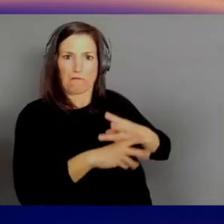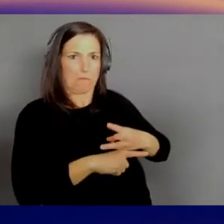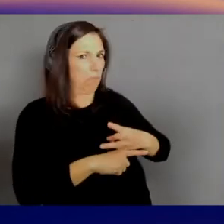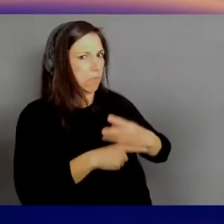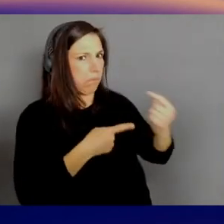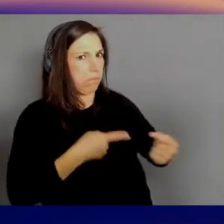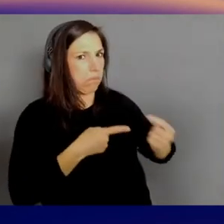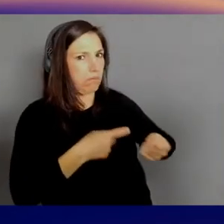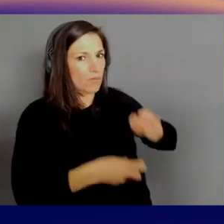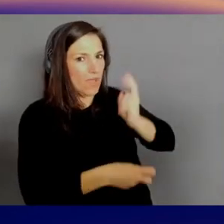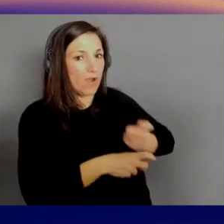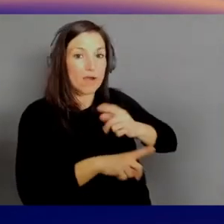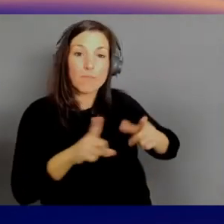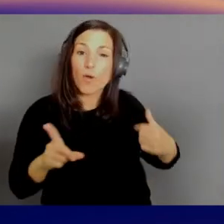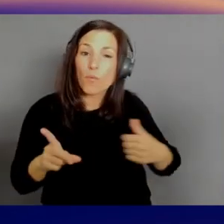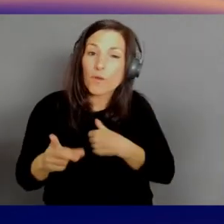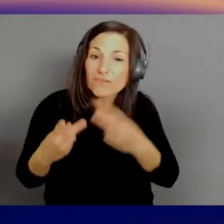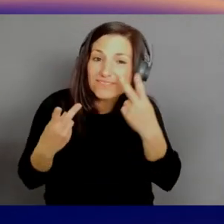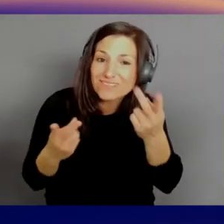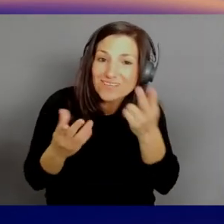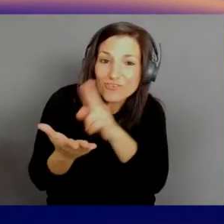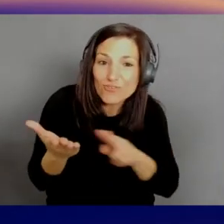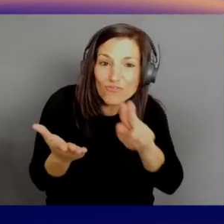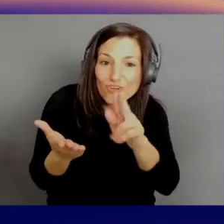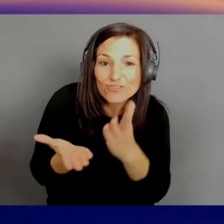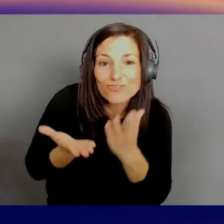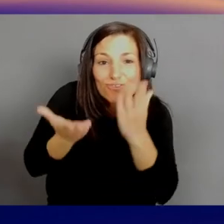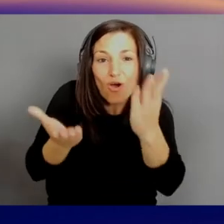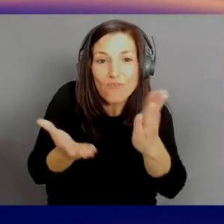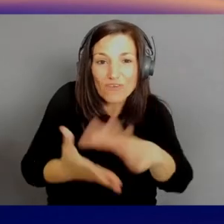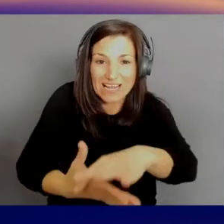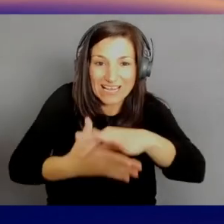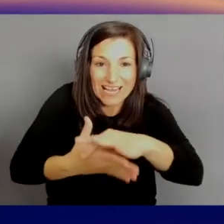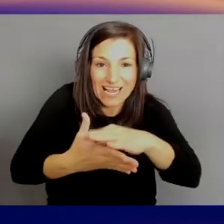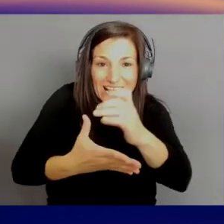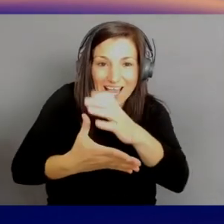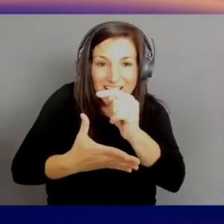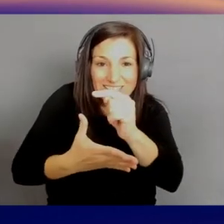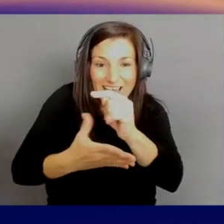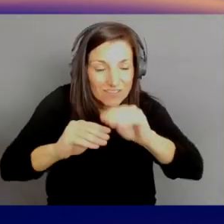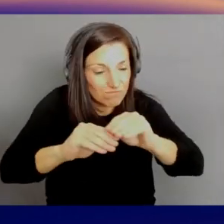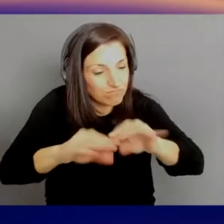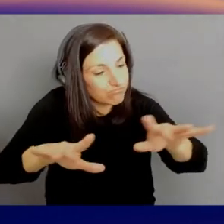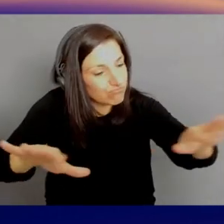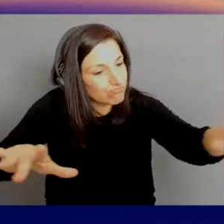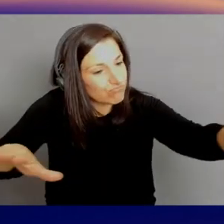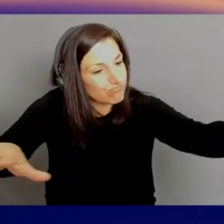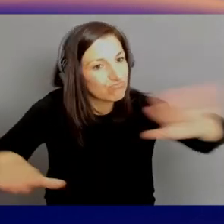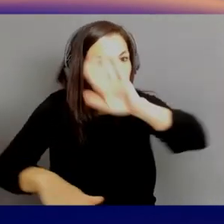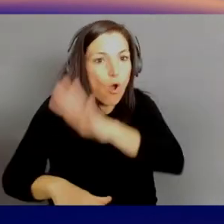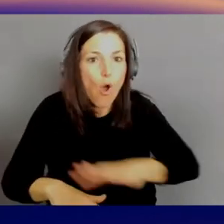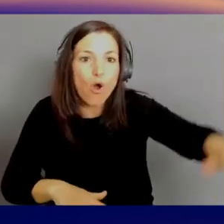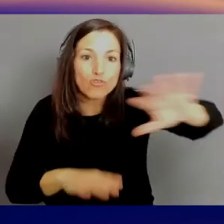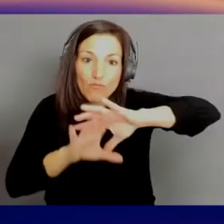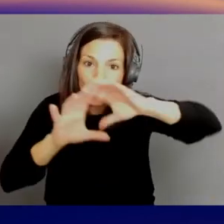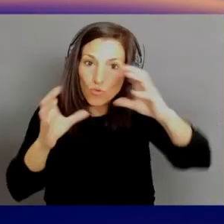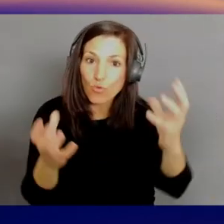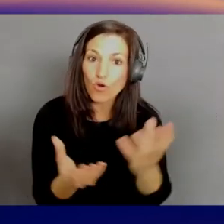universities who are offering their content all around the world, and trying to scale out to not just their people who are getting degrees.